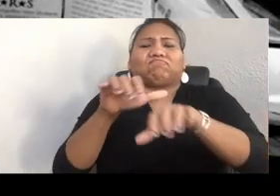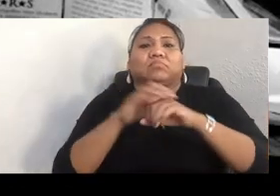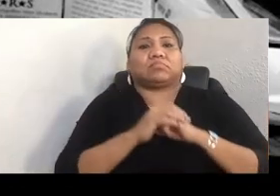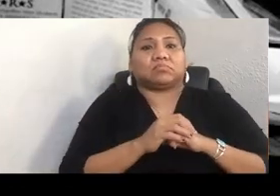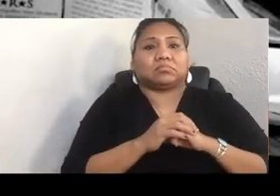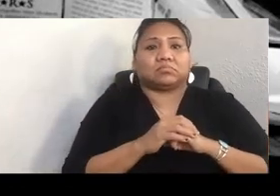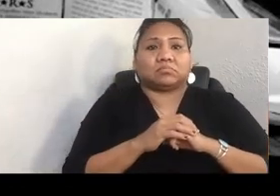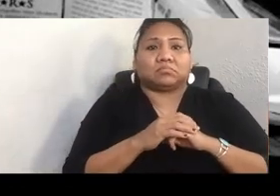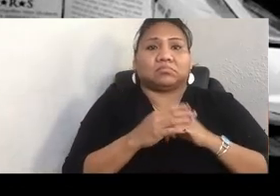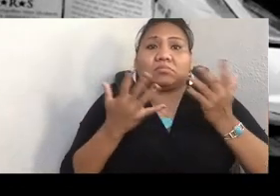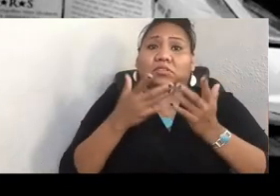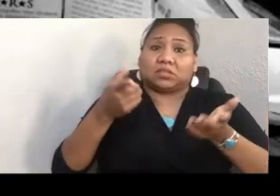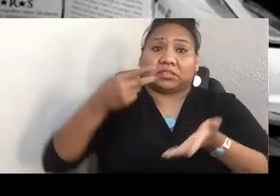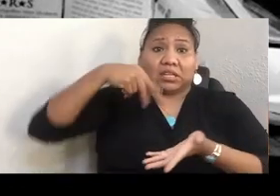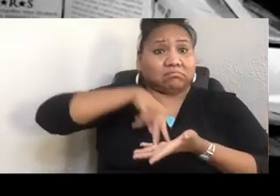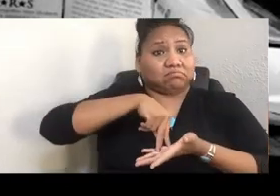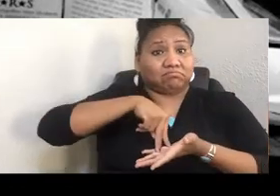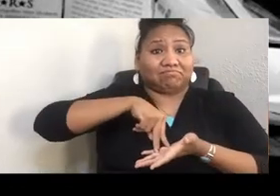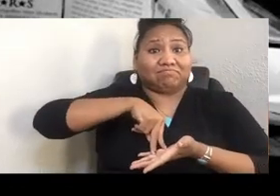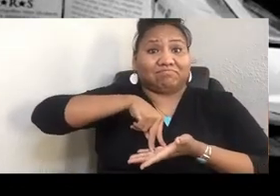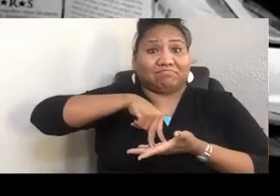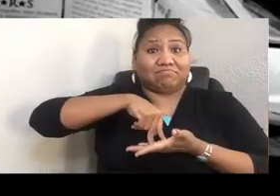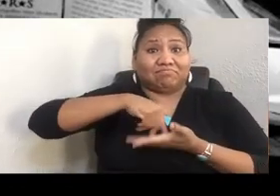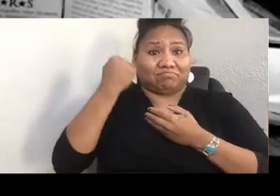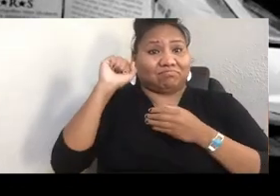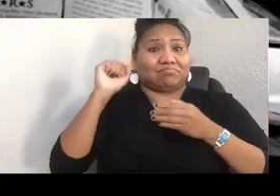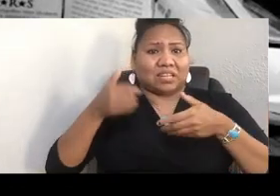allows you to reflect your face and heart to the world.